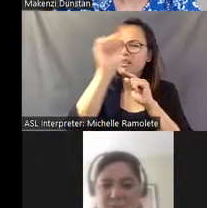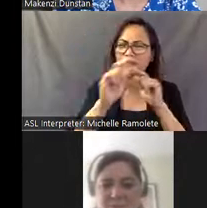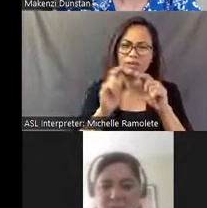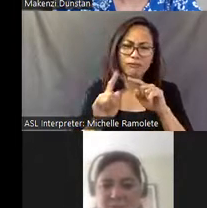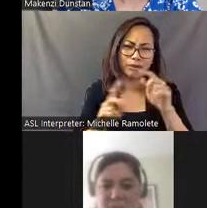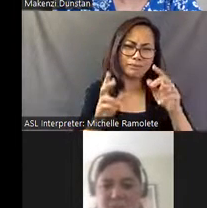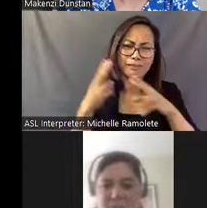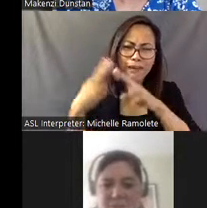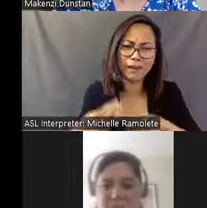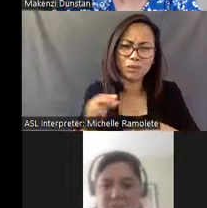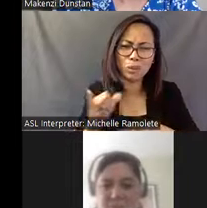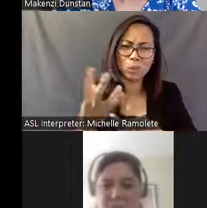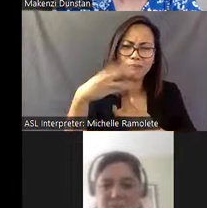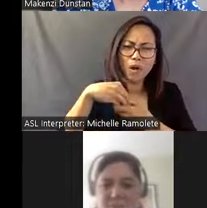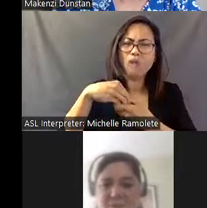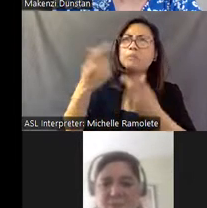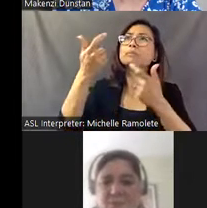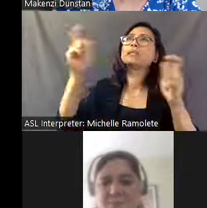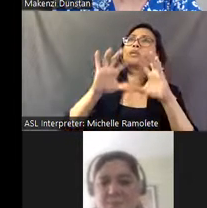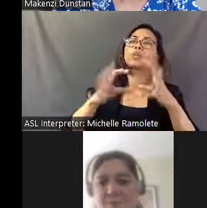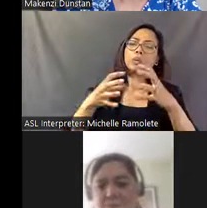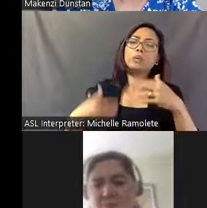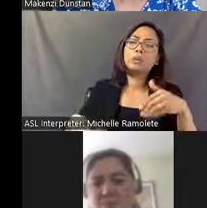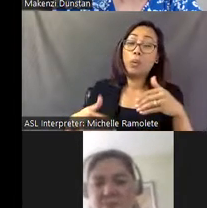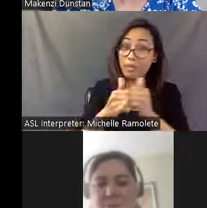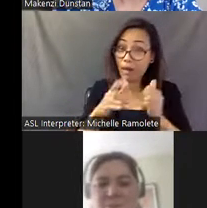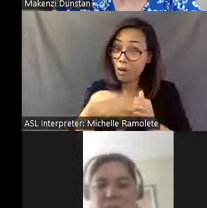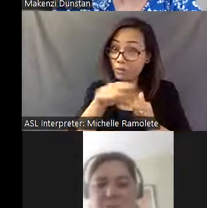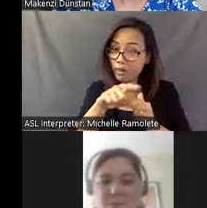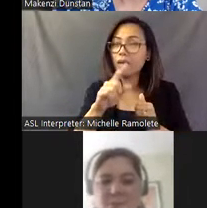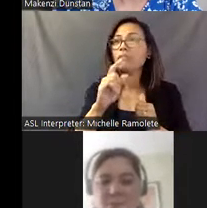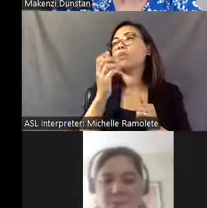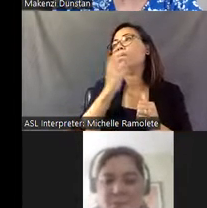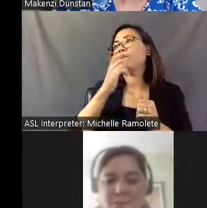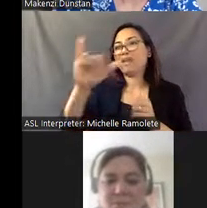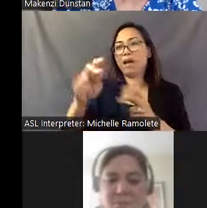There was a major group and without that group, I think that place would have been destroyed.